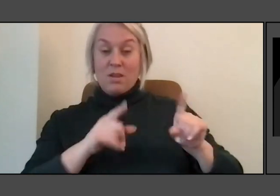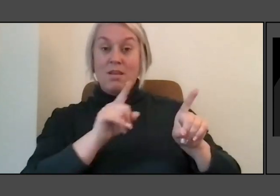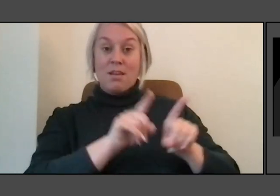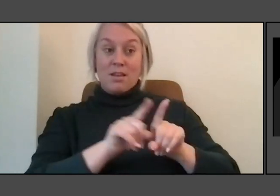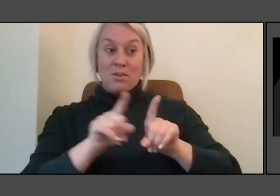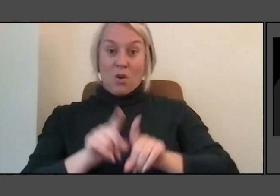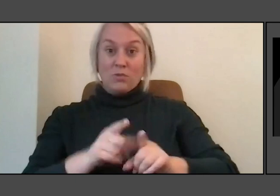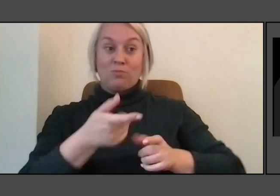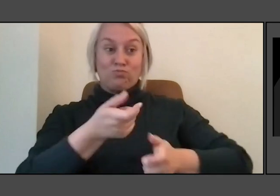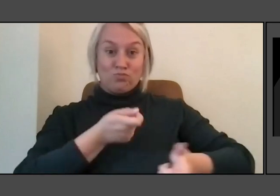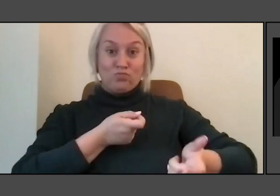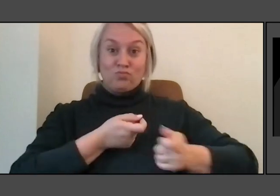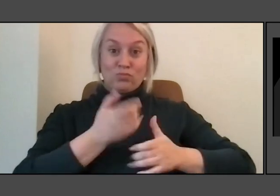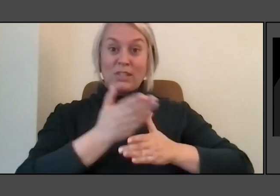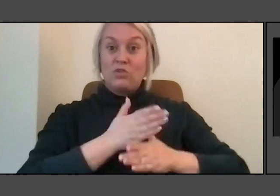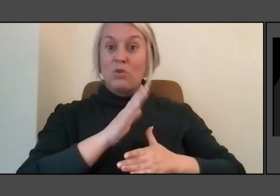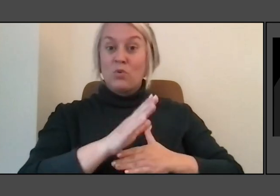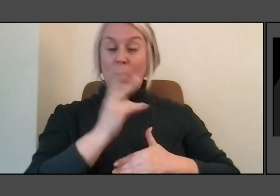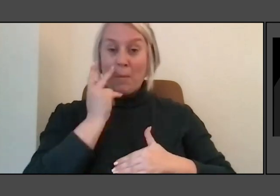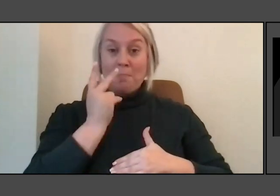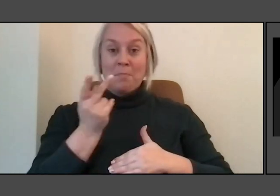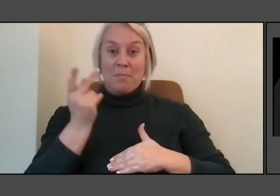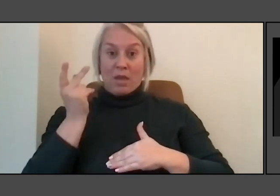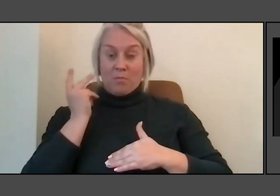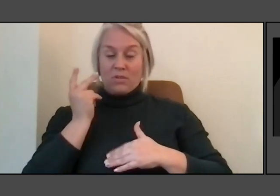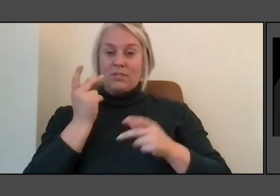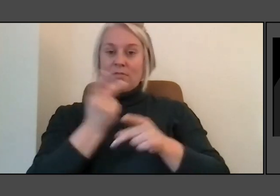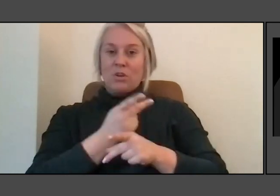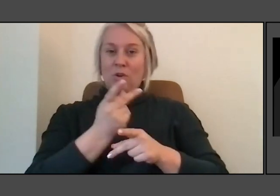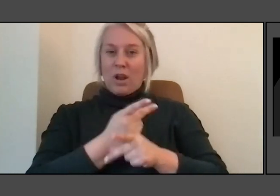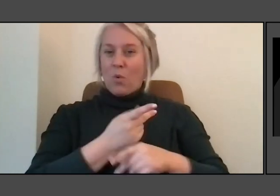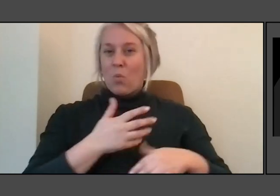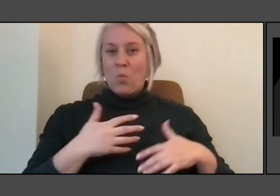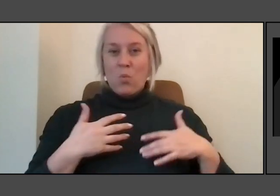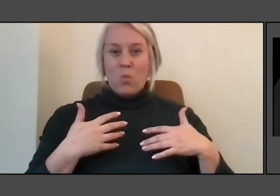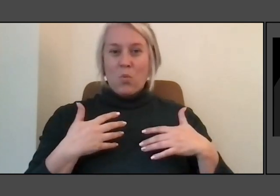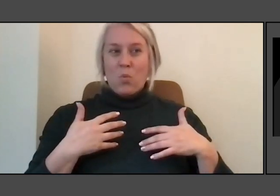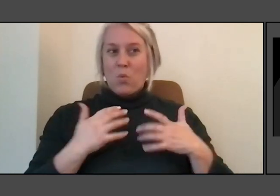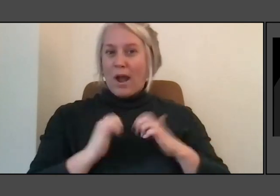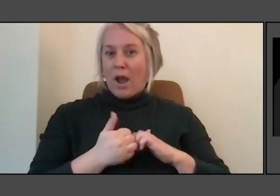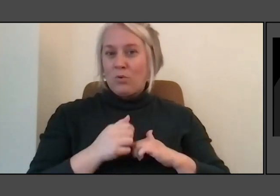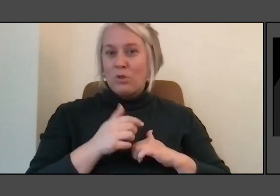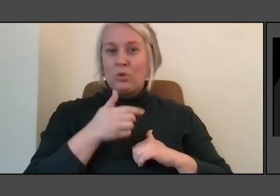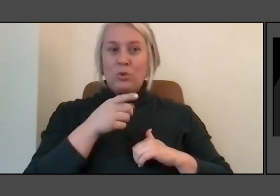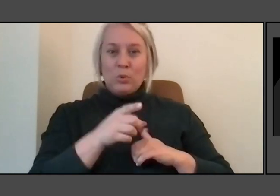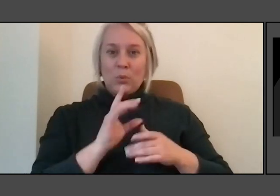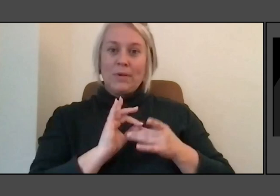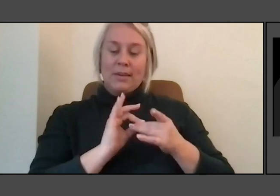So find out what what is, how do you personally connect to nature and then share with you.